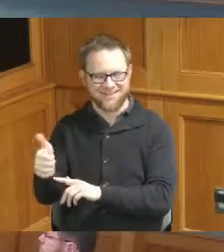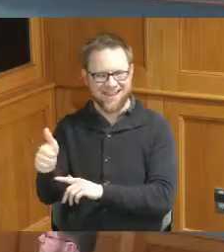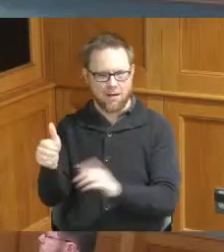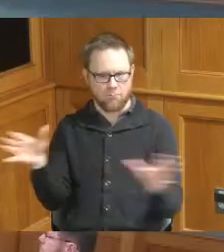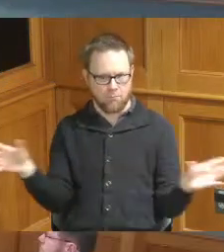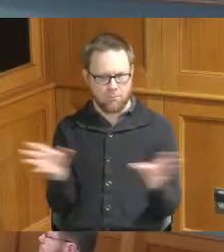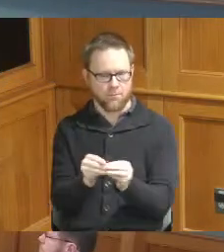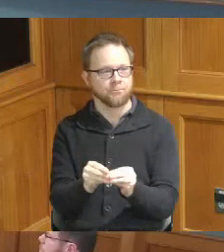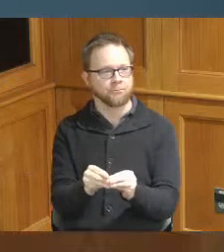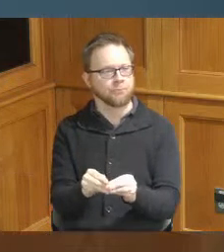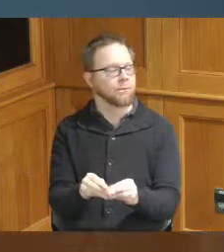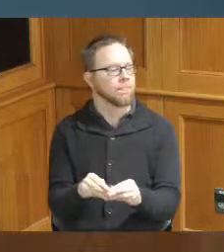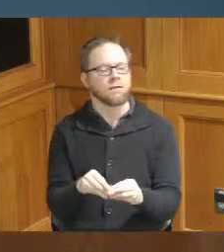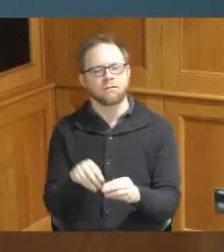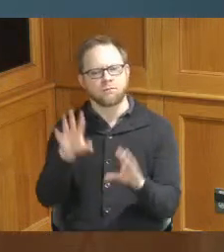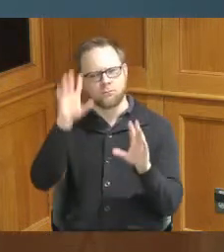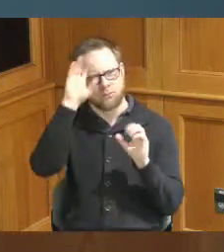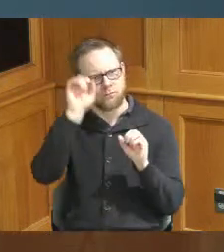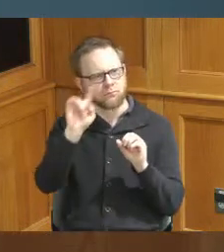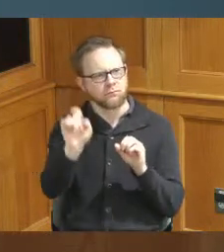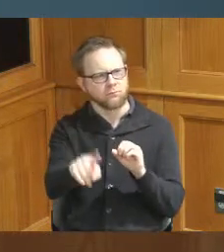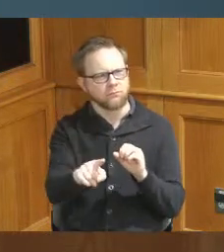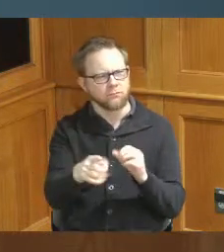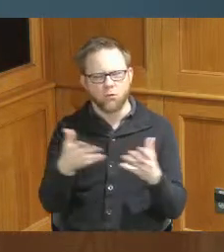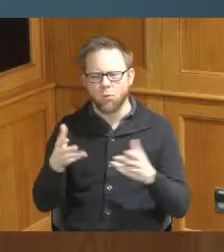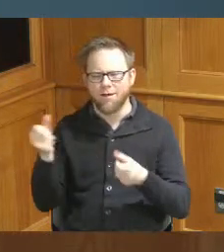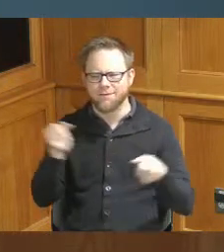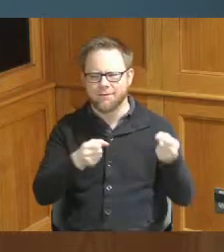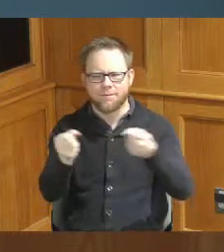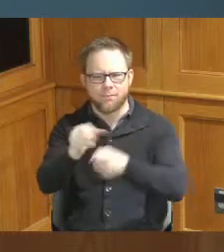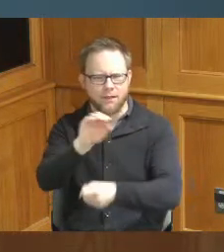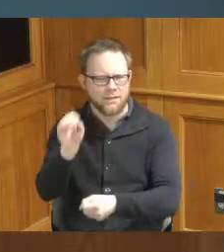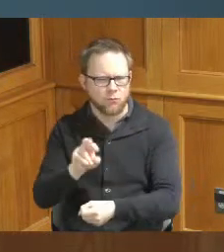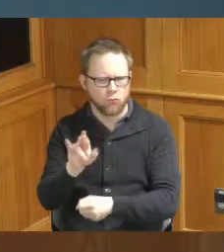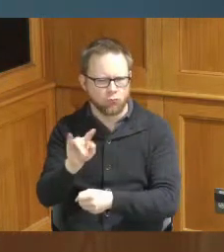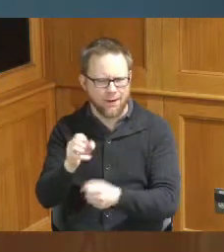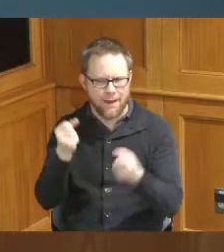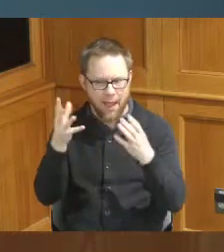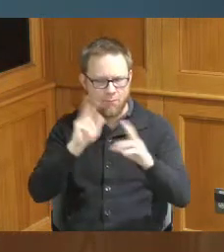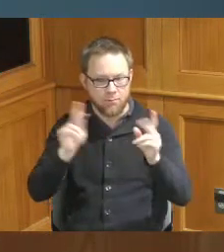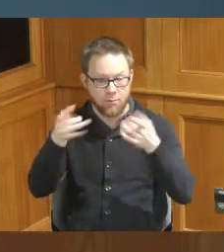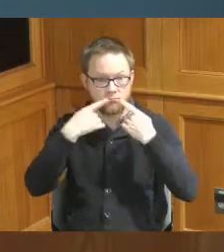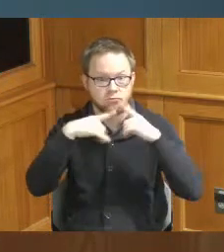question yes what's the placement rate these are programs that already exist or is this yes this